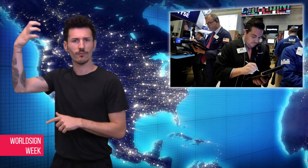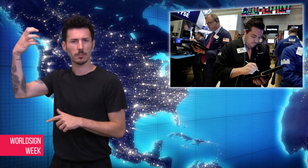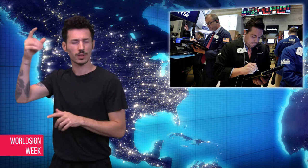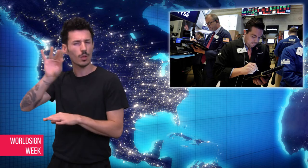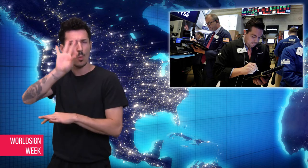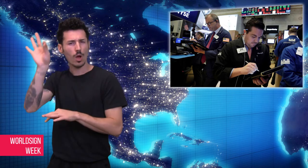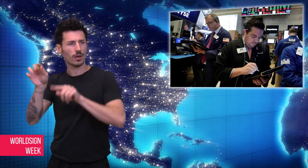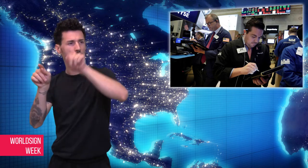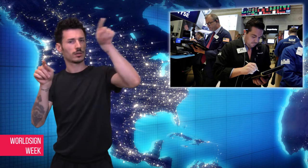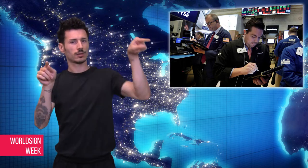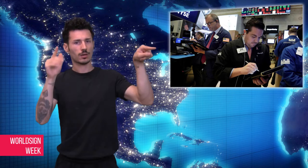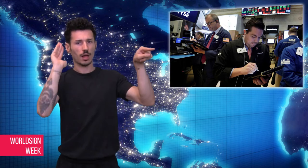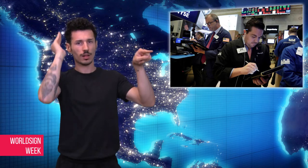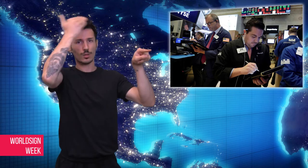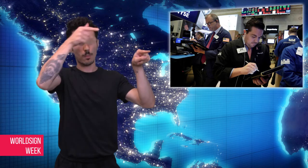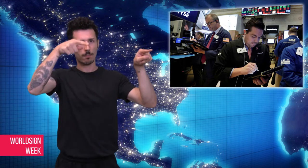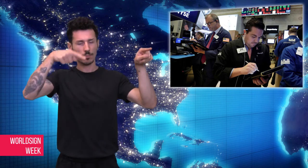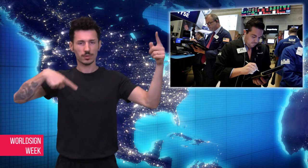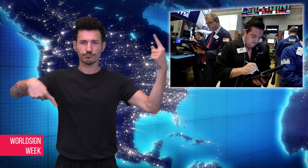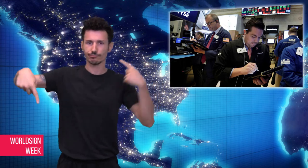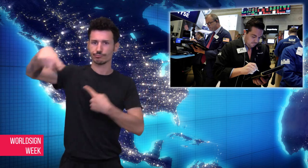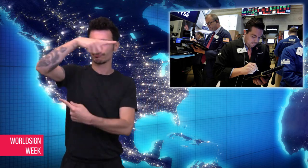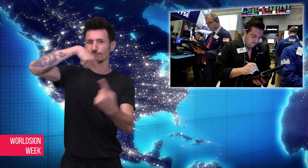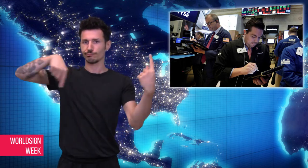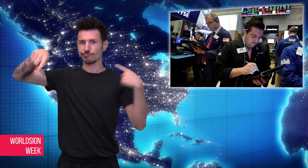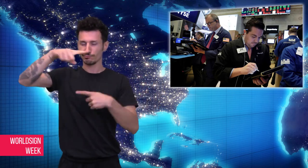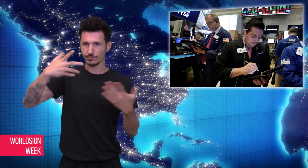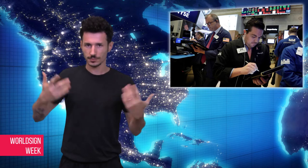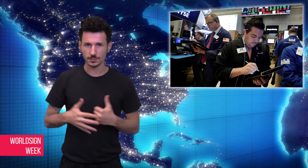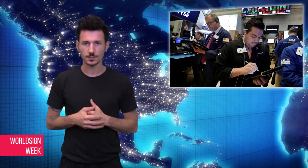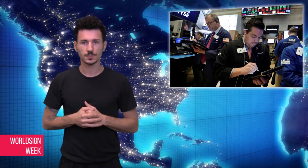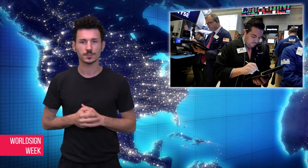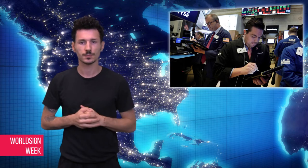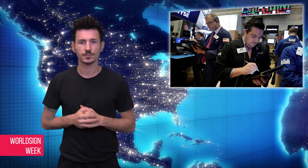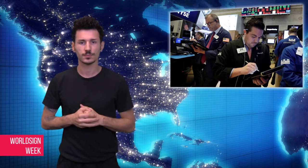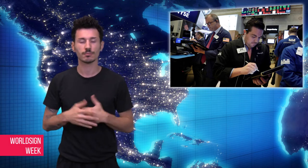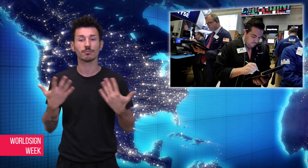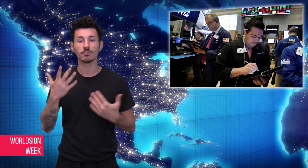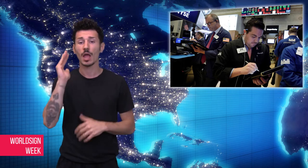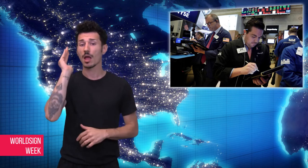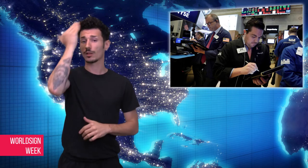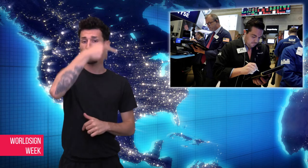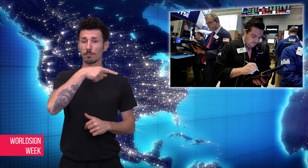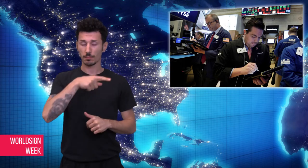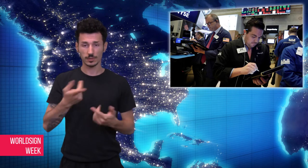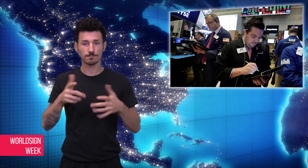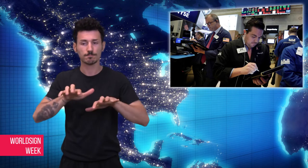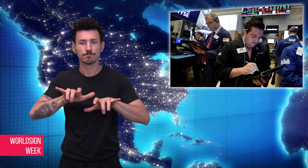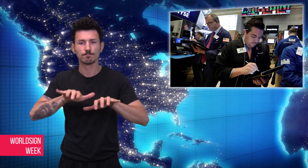to the U.S. instead of China. Apple